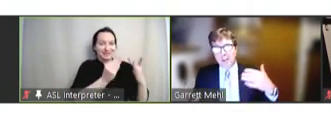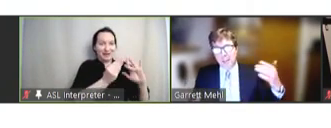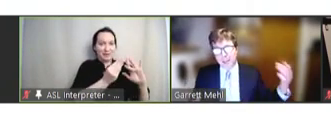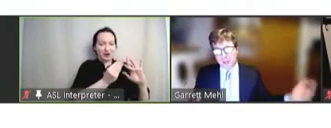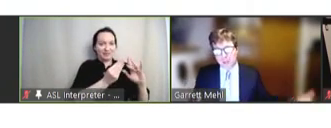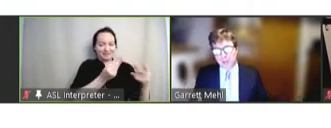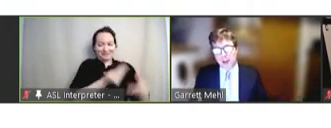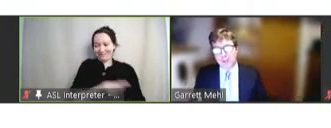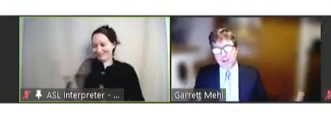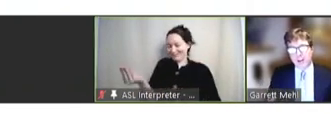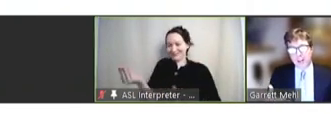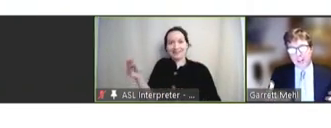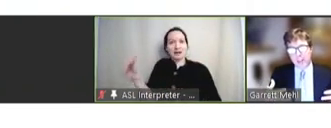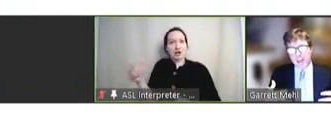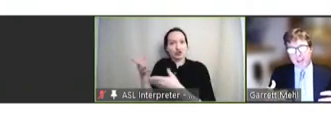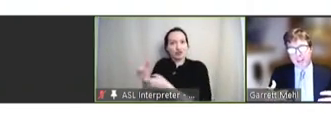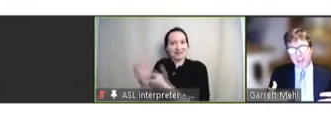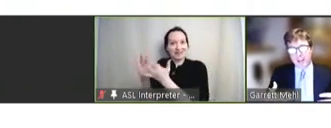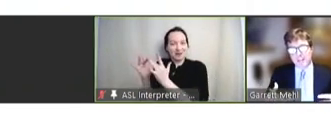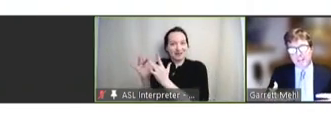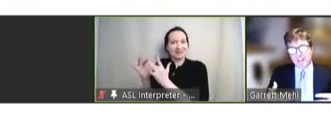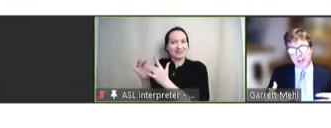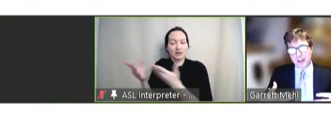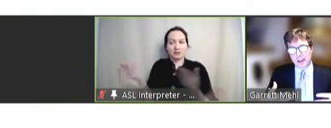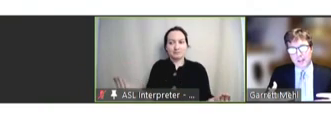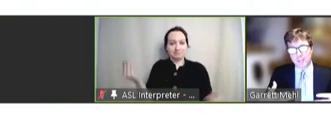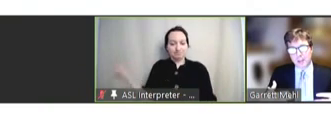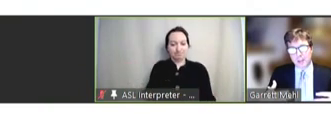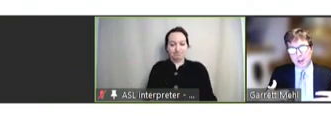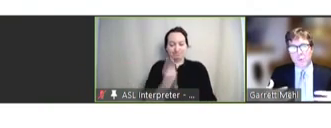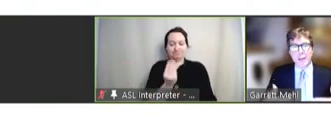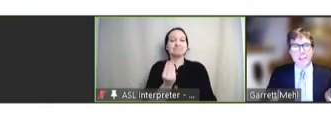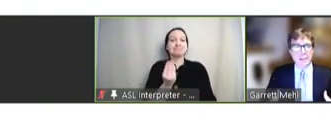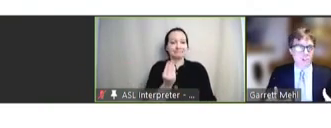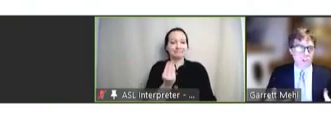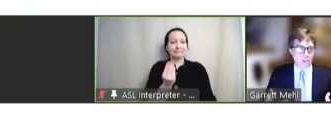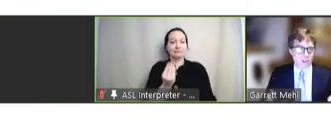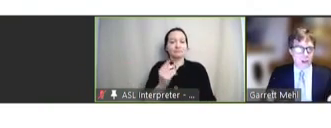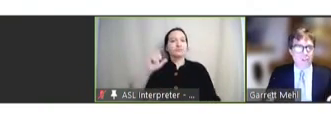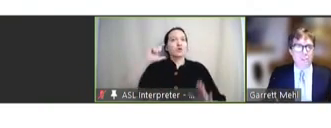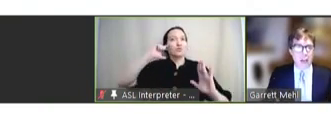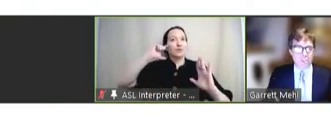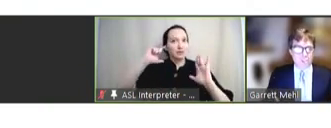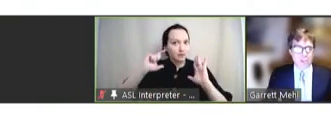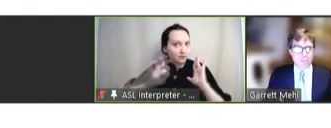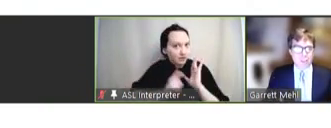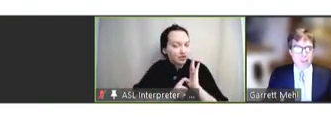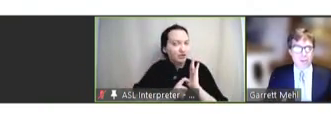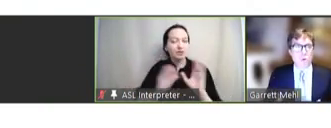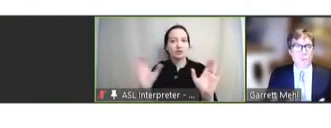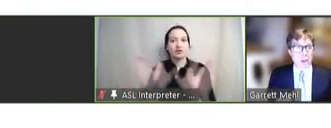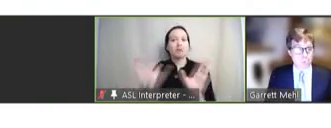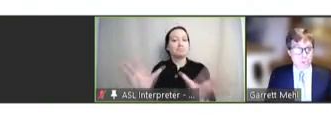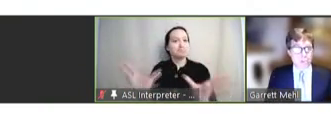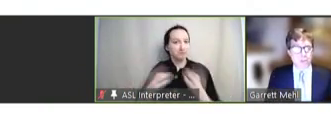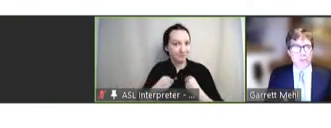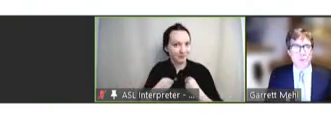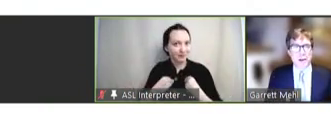it to another, that there is a recognition of that certificate or that personal record,